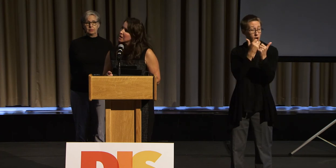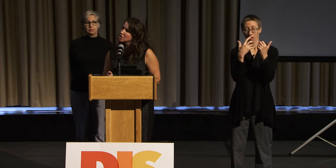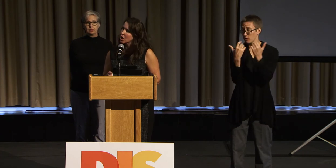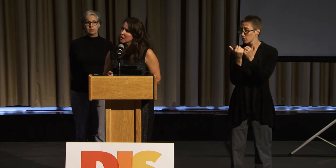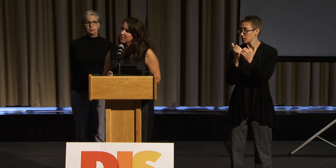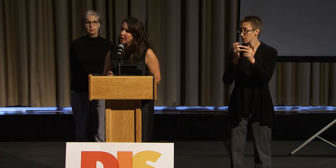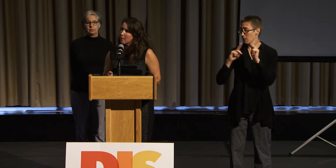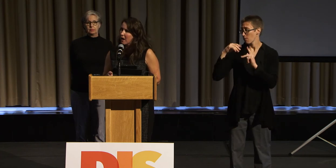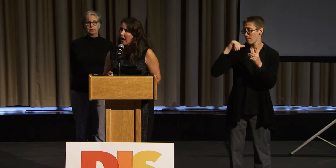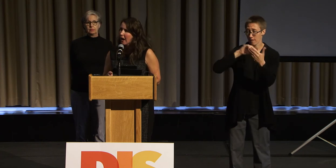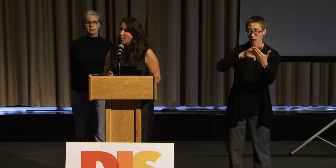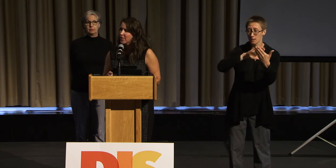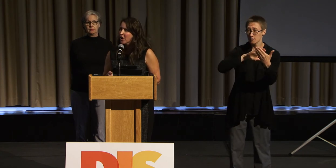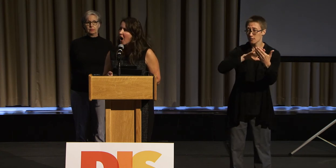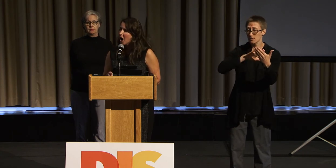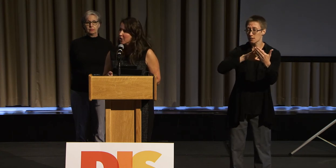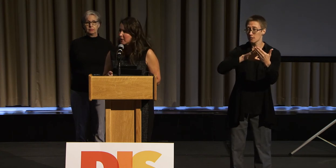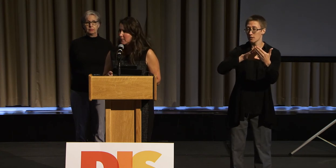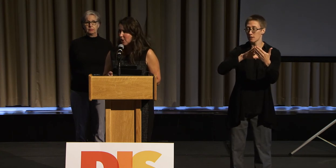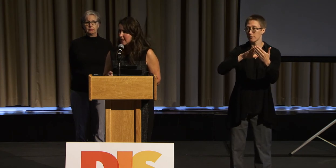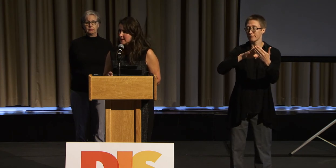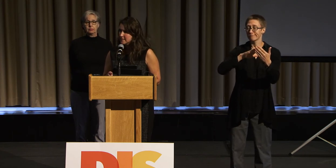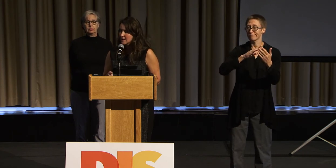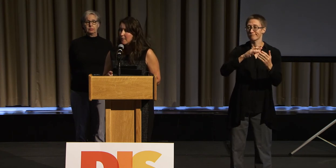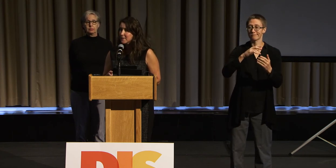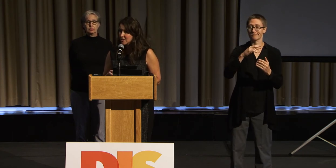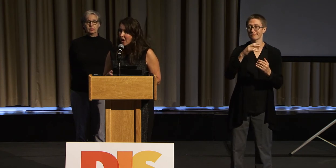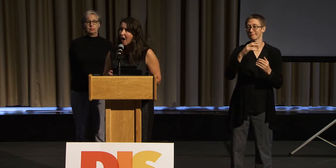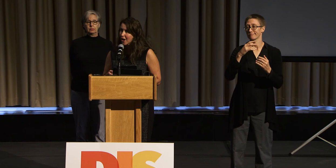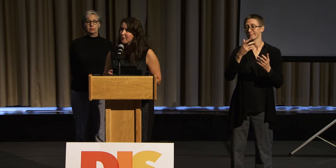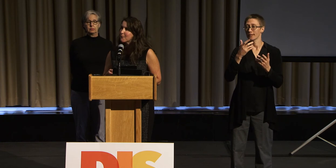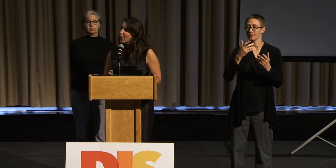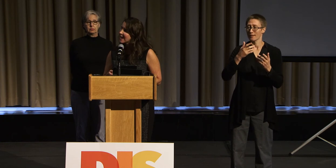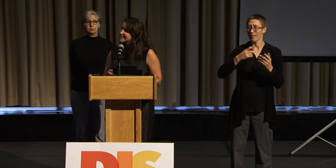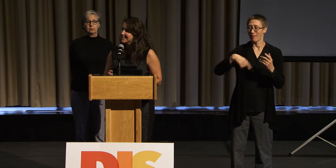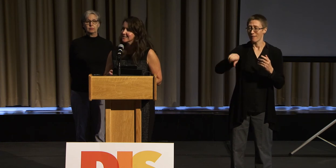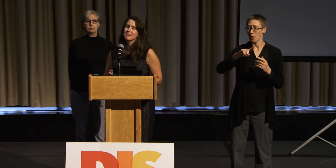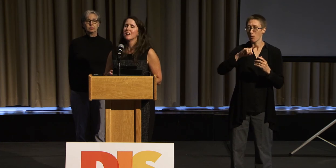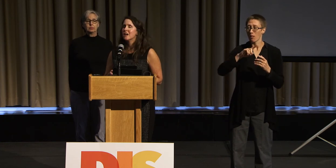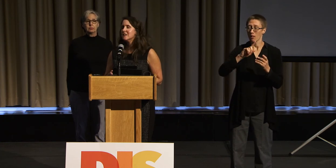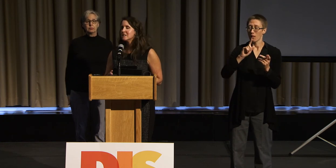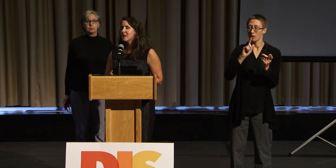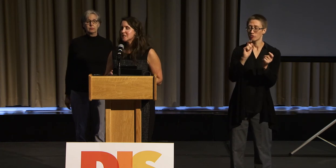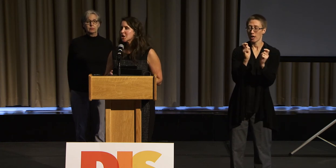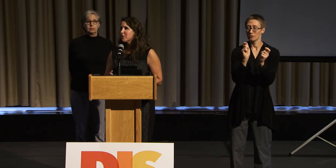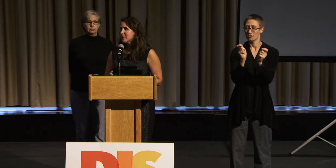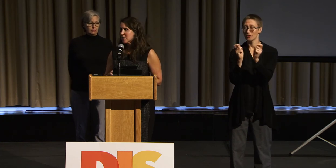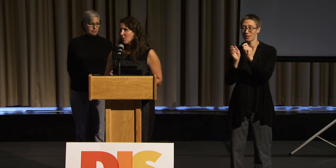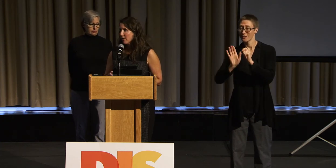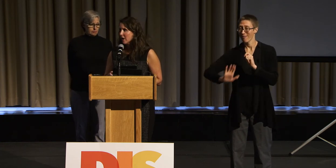and starting to think about how their hiring process and their hiring practices is discriminatory